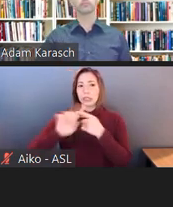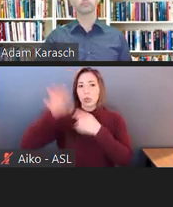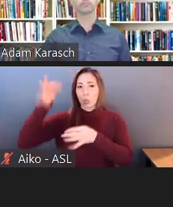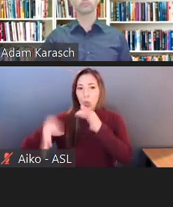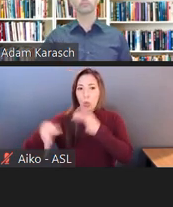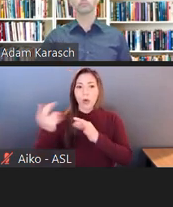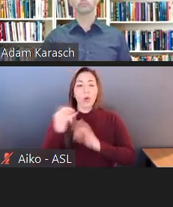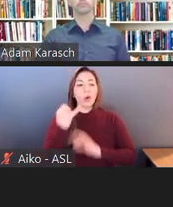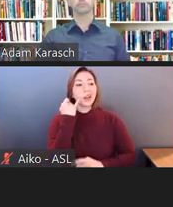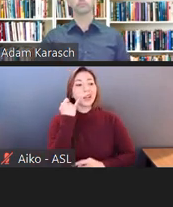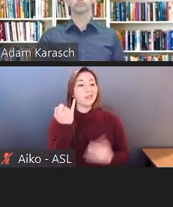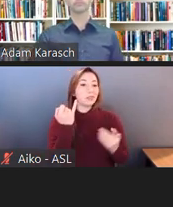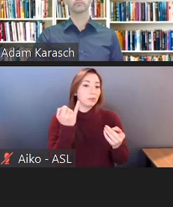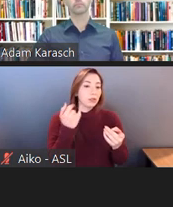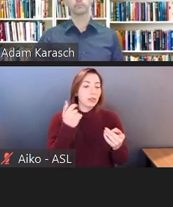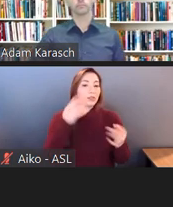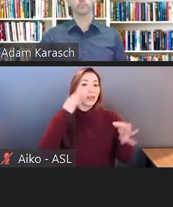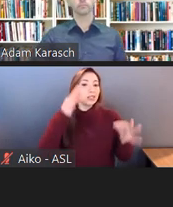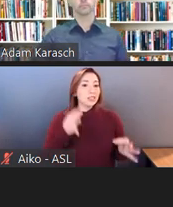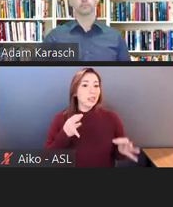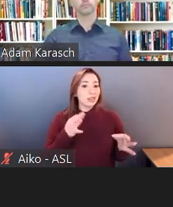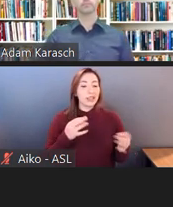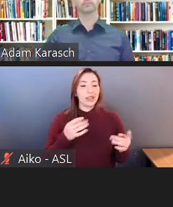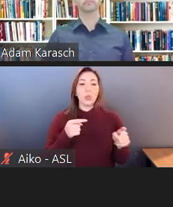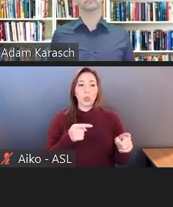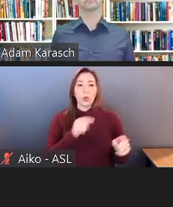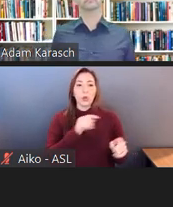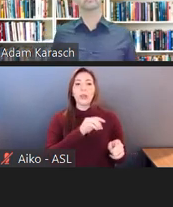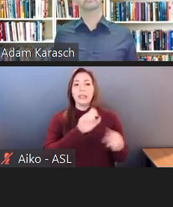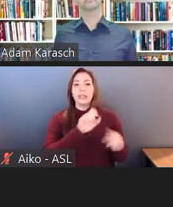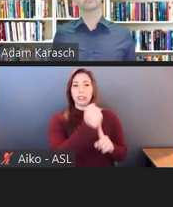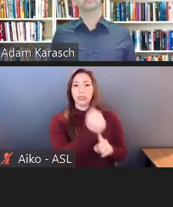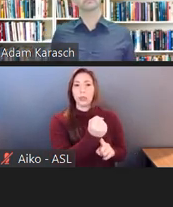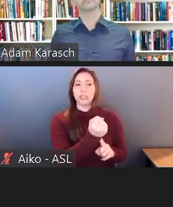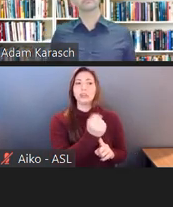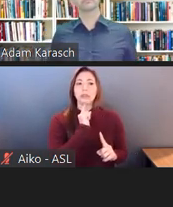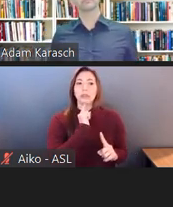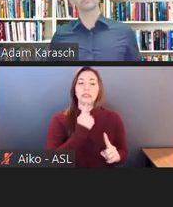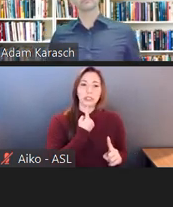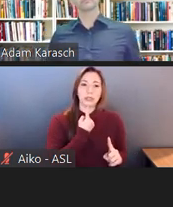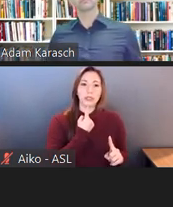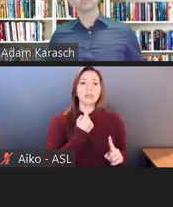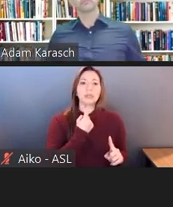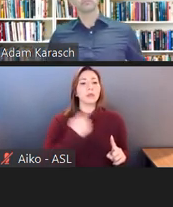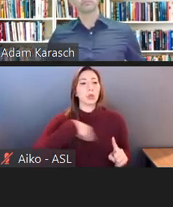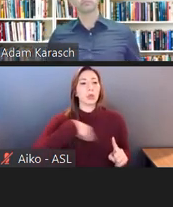the EEOC has the right to take up that claim and sue the company itself.